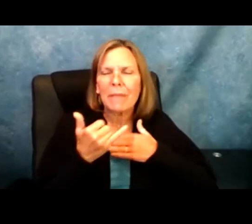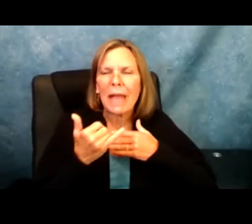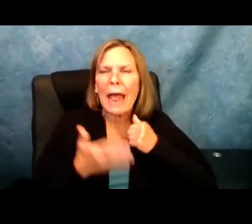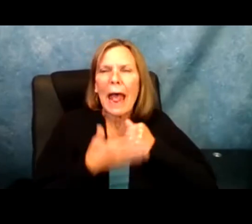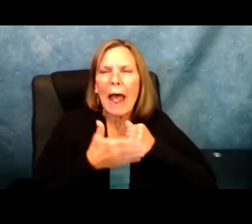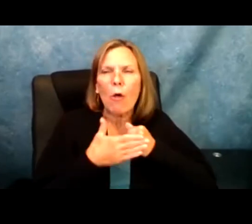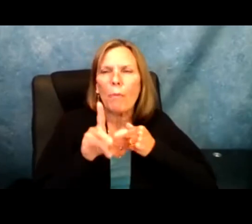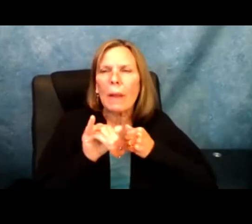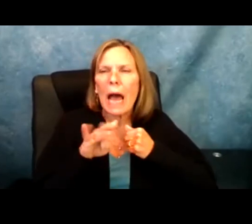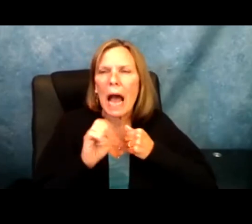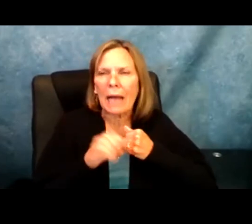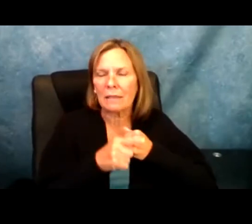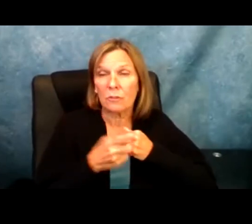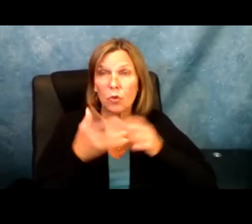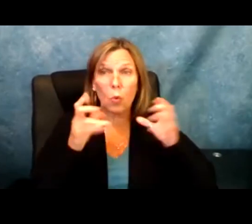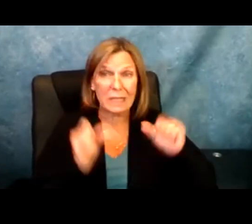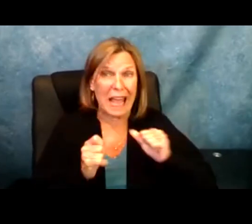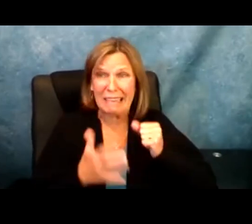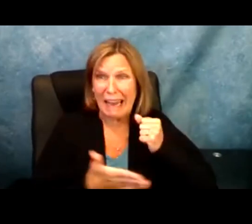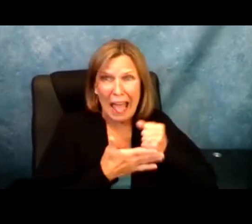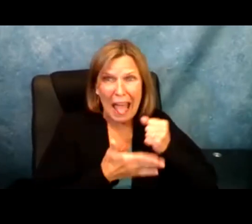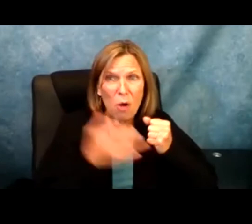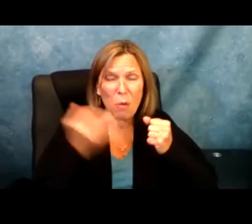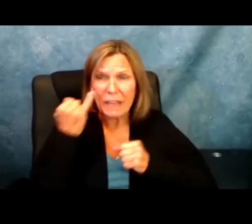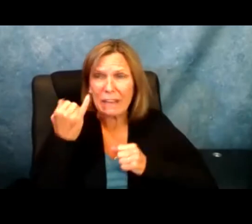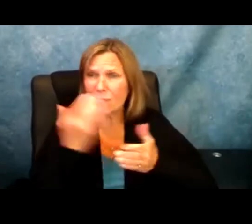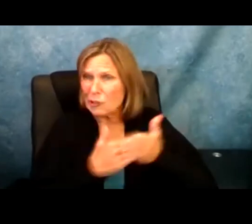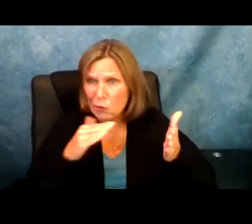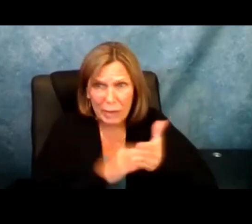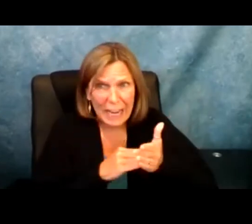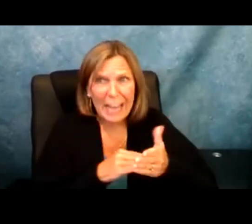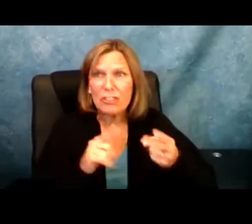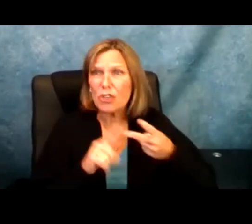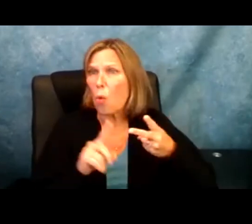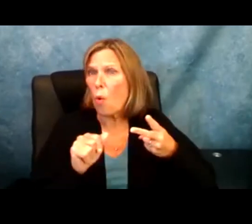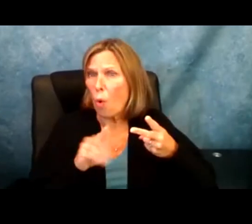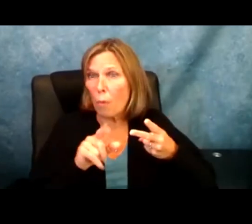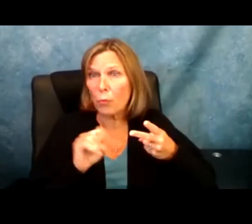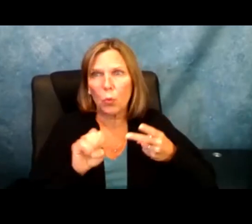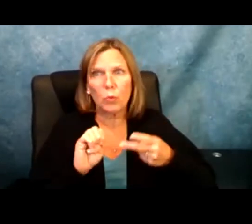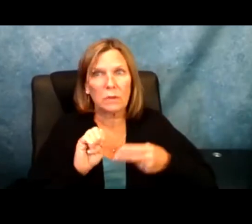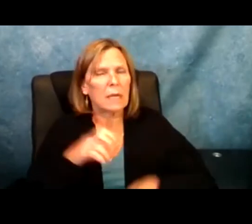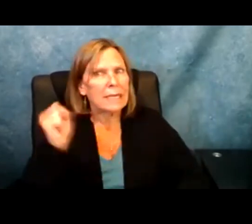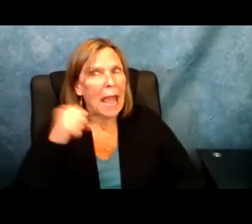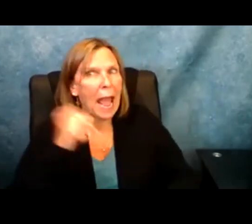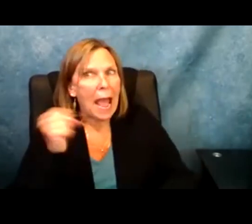Somebody said that we should have or we need have a help line so that student can get help dealing with